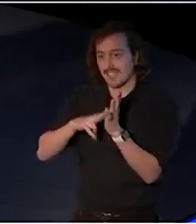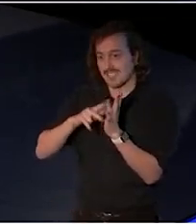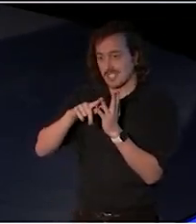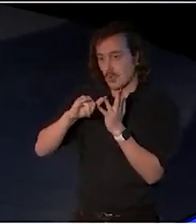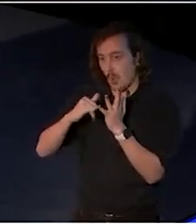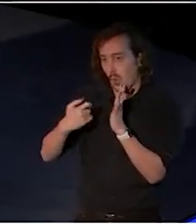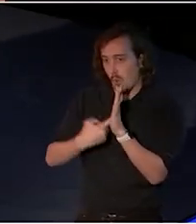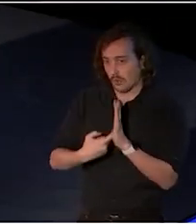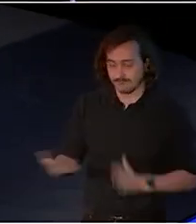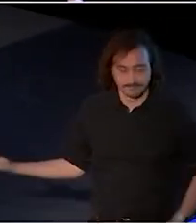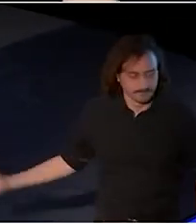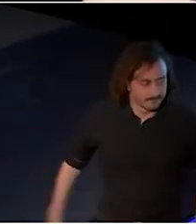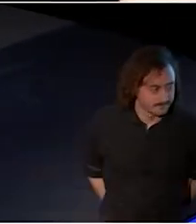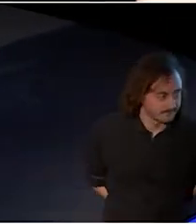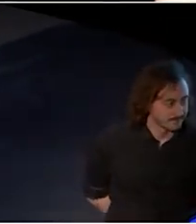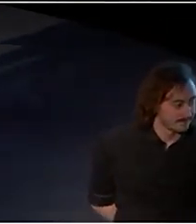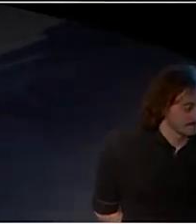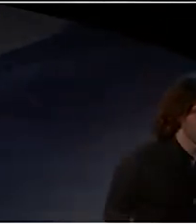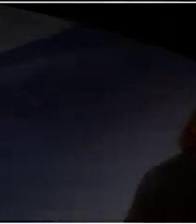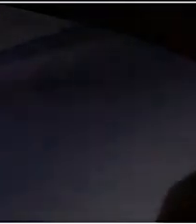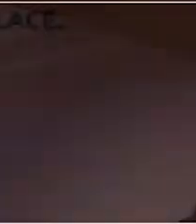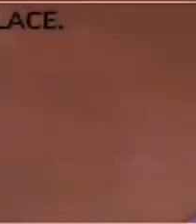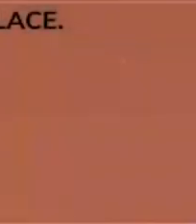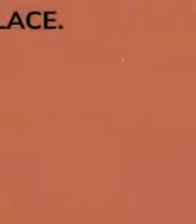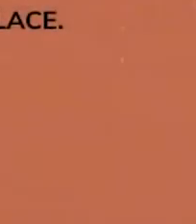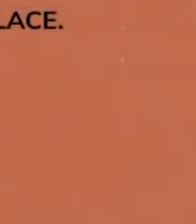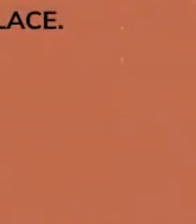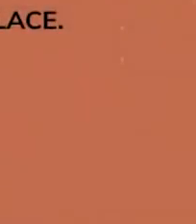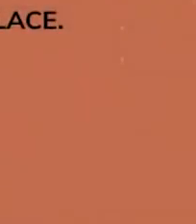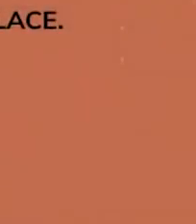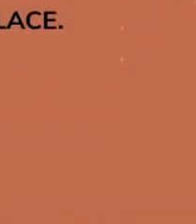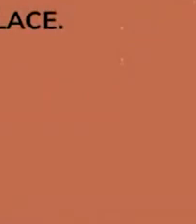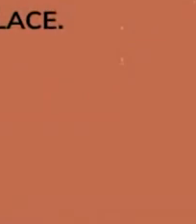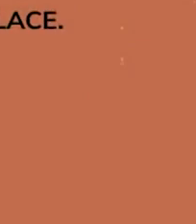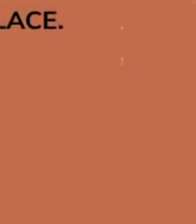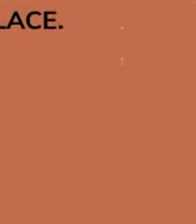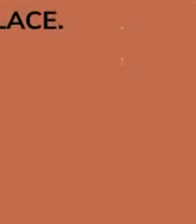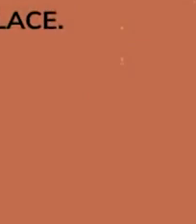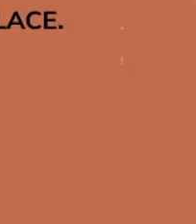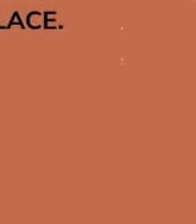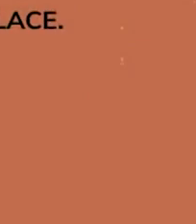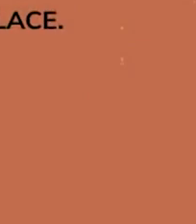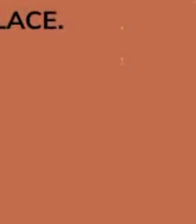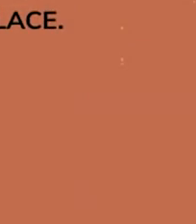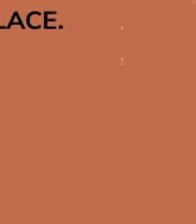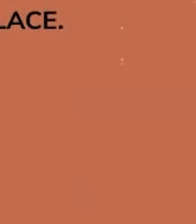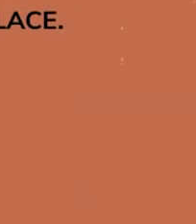AUDIENCE: